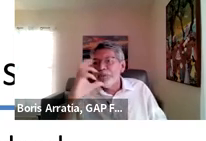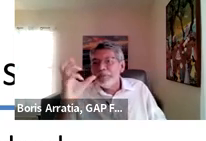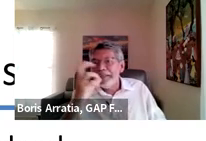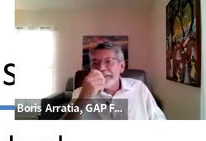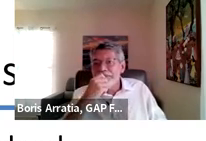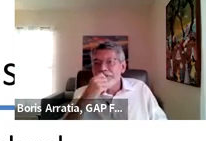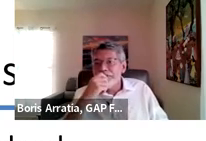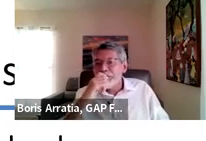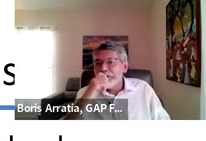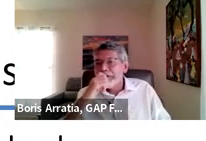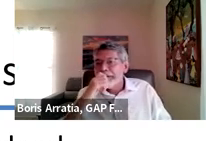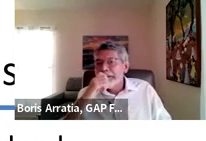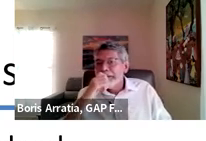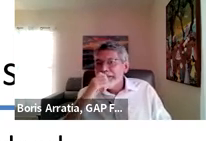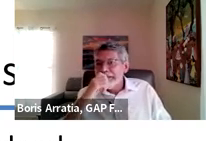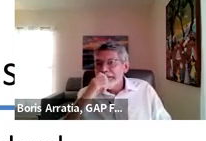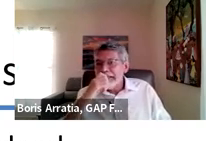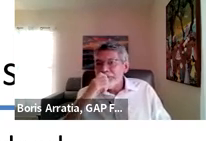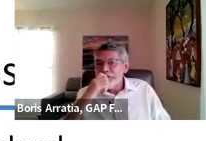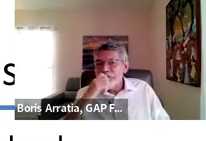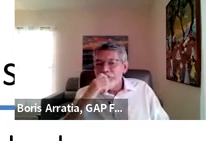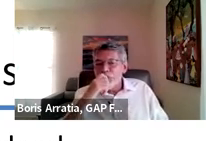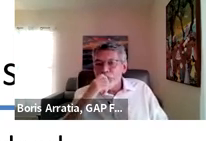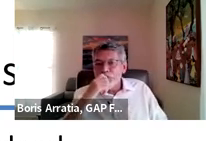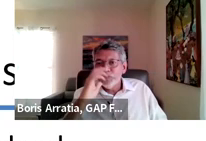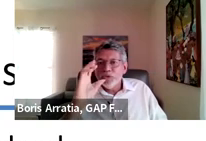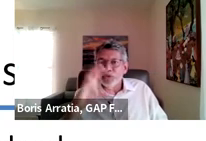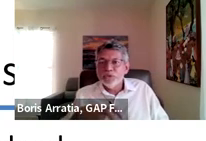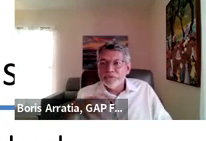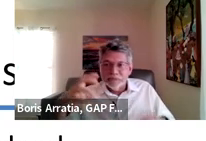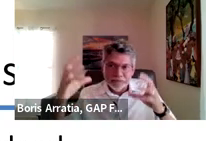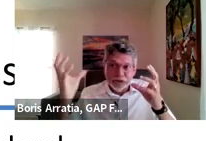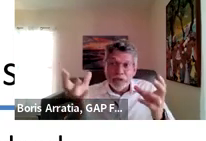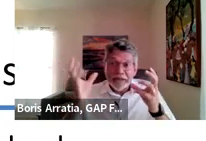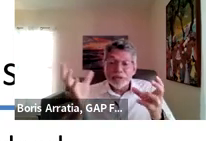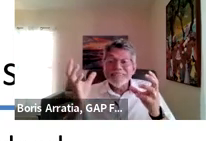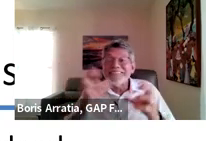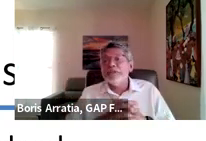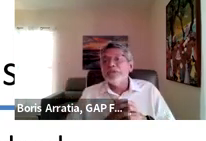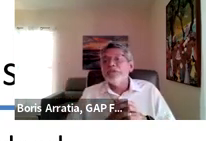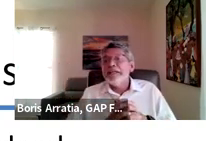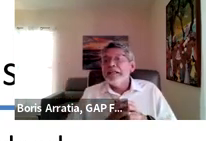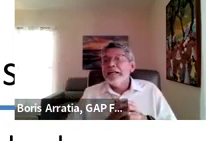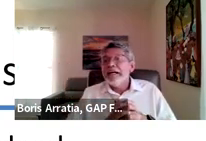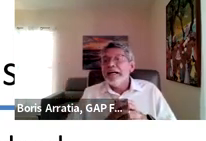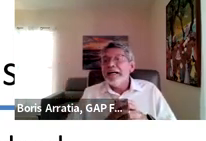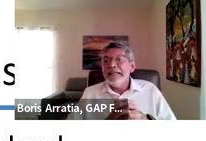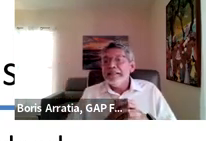How do we make it easier for the Acquisition Workforce to use - we have great systems.